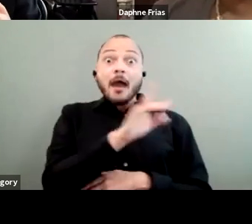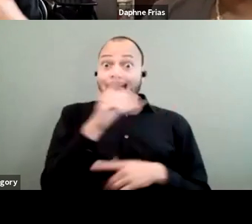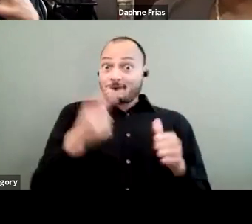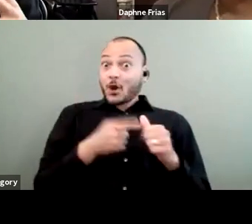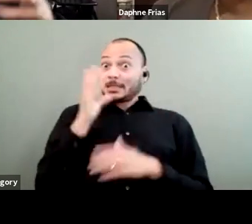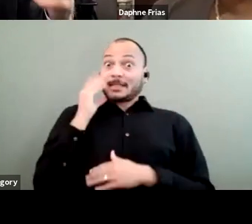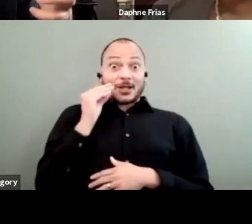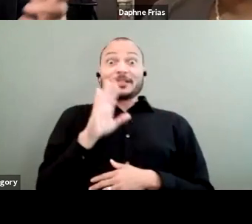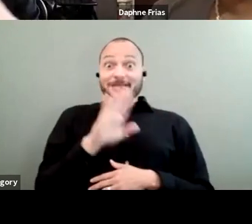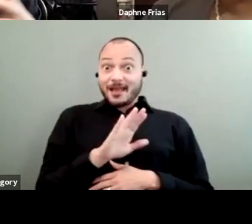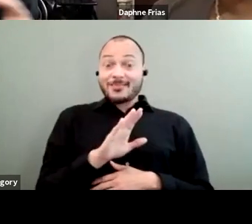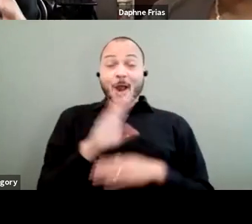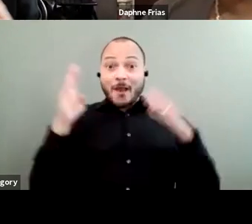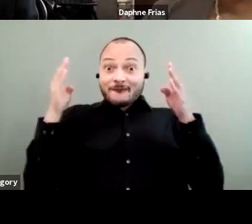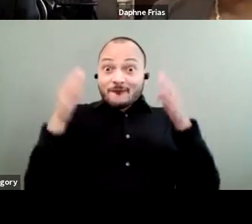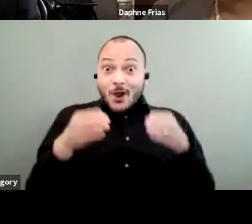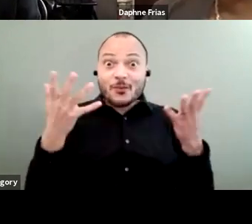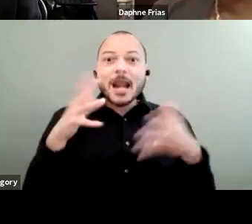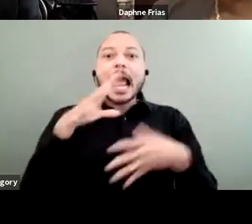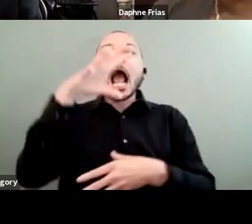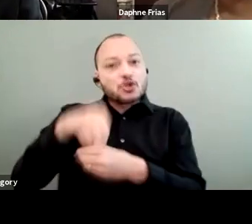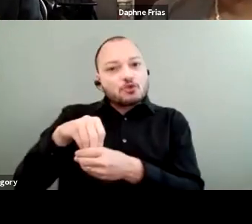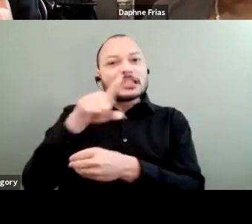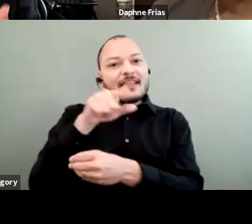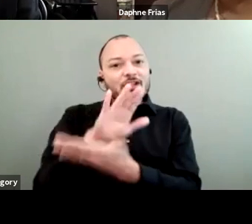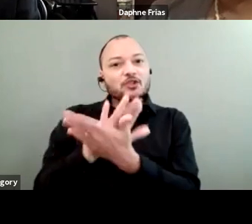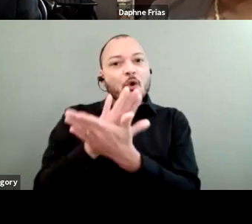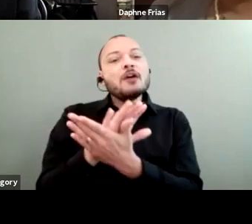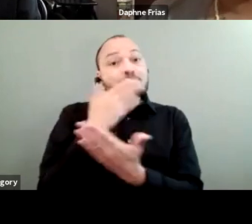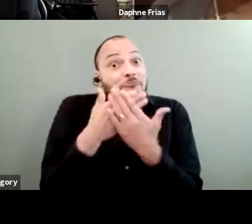They were focused on inclusion at the school, which was a good thing, but he said that when he first got there,